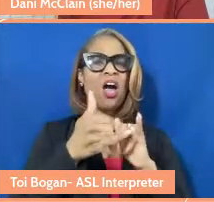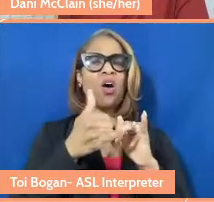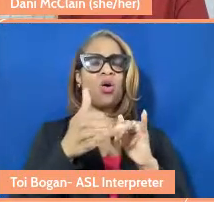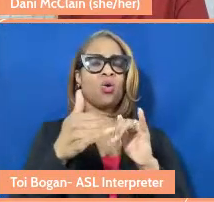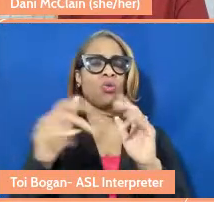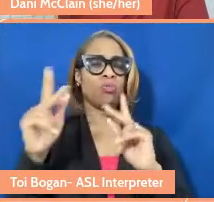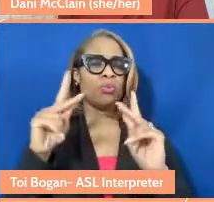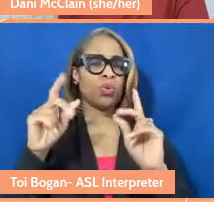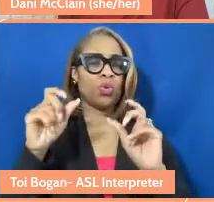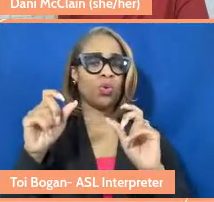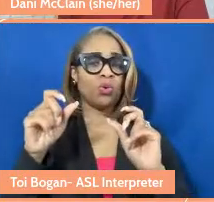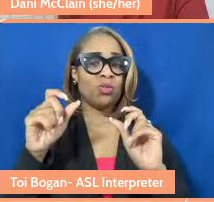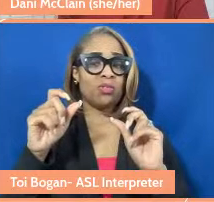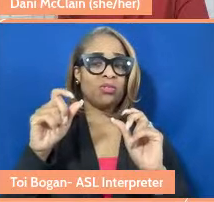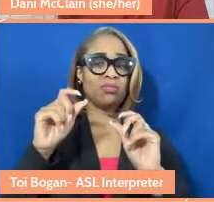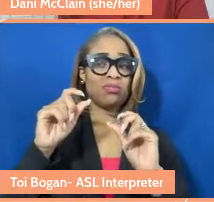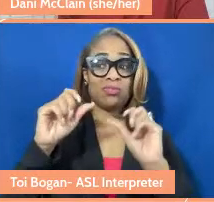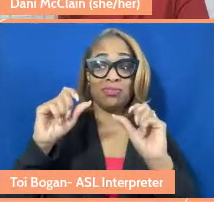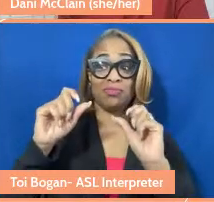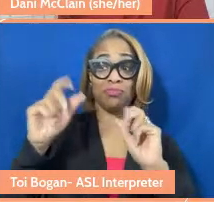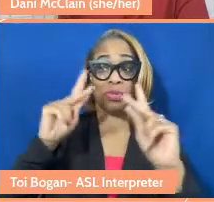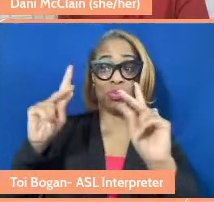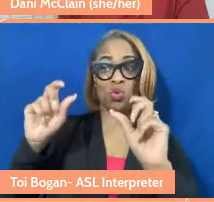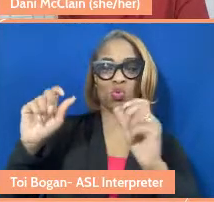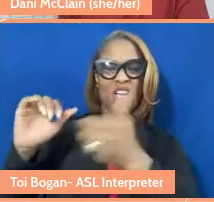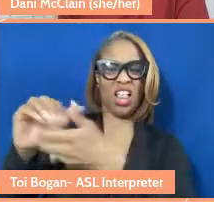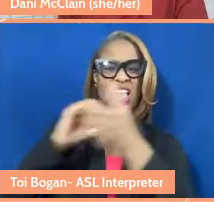take care of themselves collectively?" Right? How does our healthcare system allow us to take